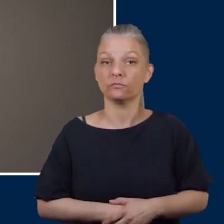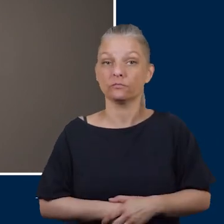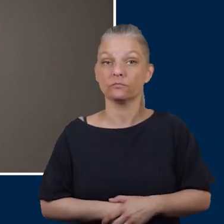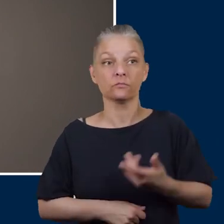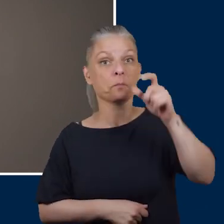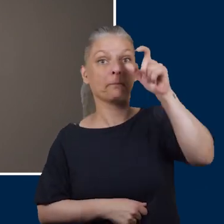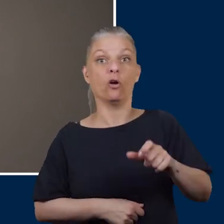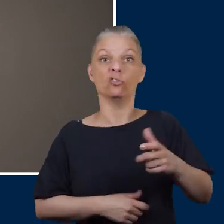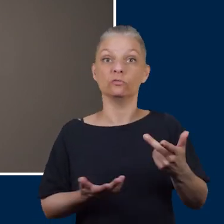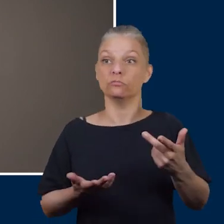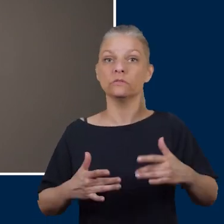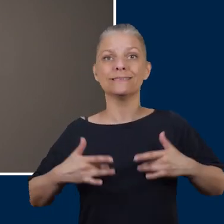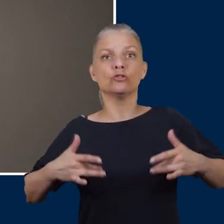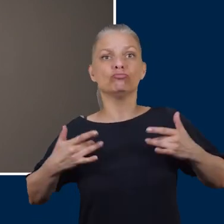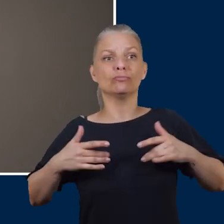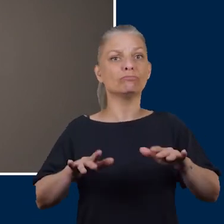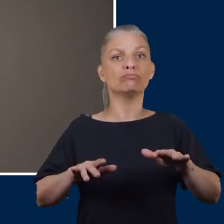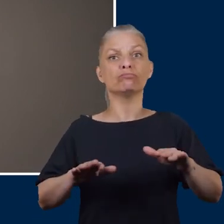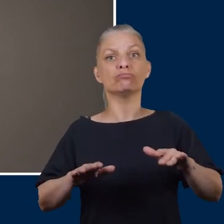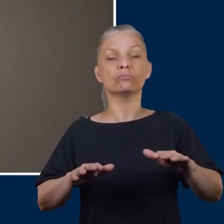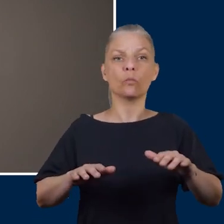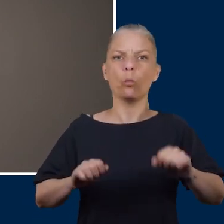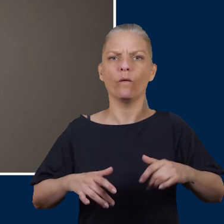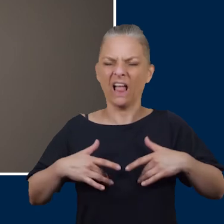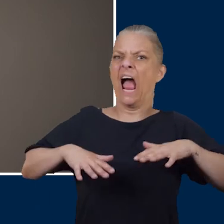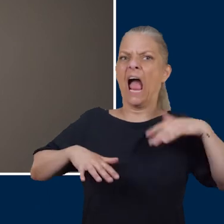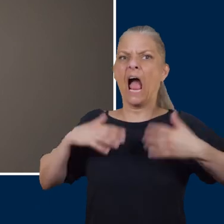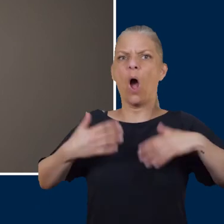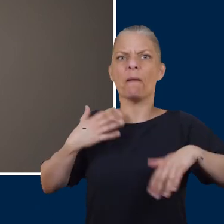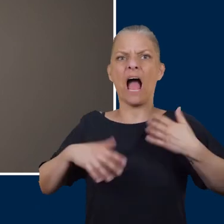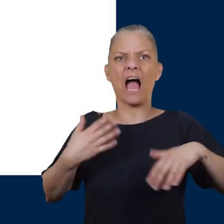their foot would feel pain or throbbing at the wound site and have the area treated.